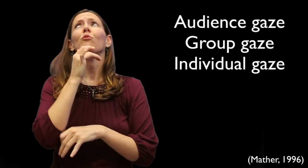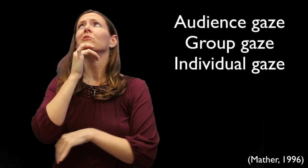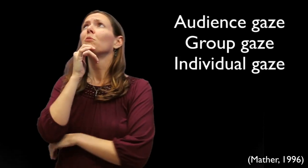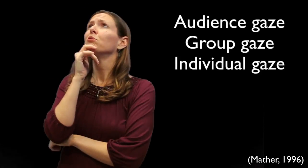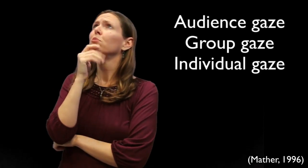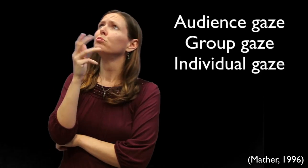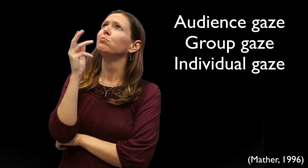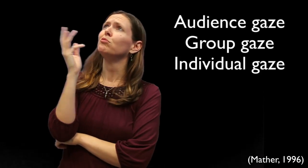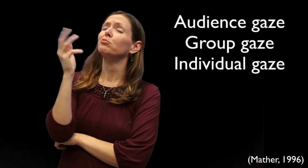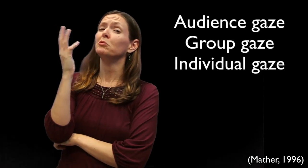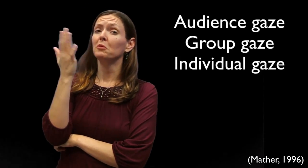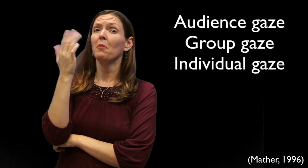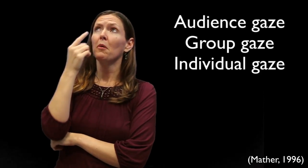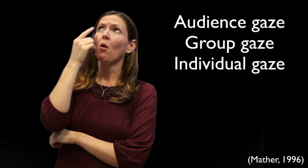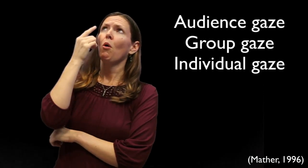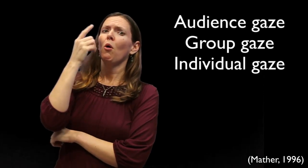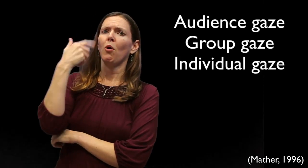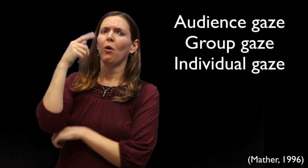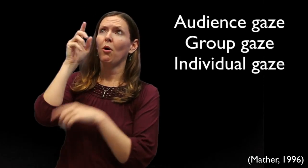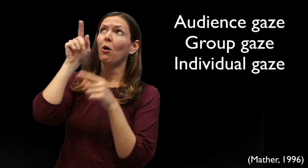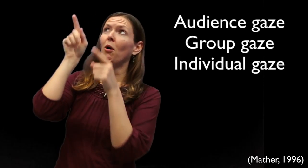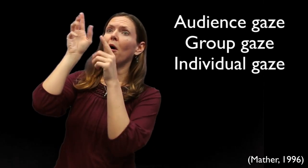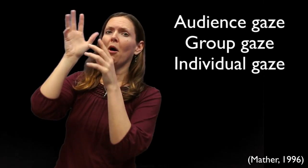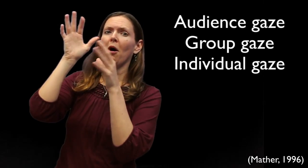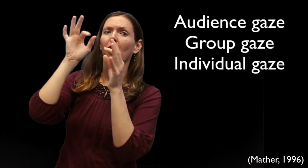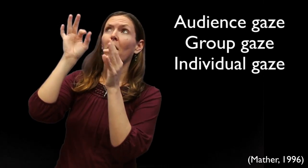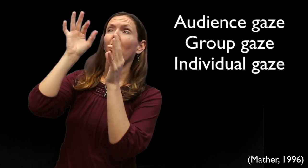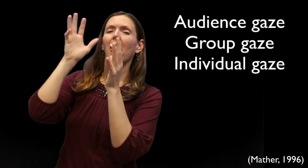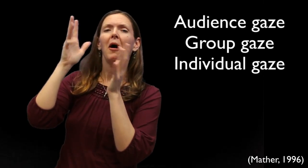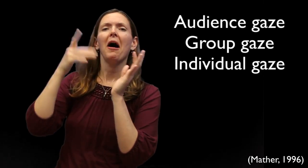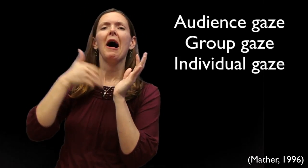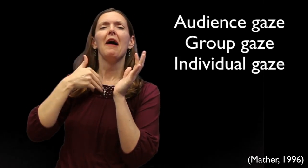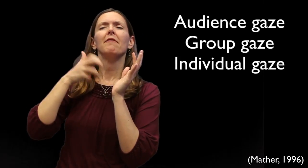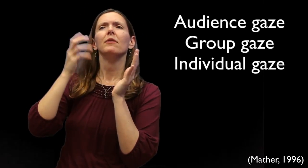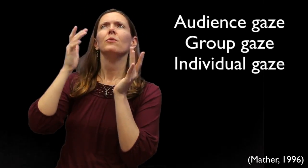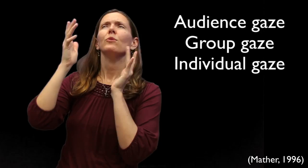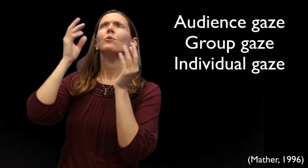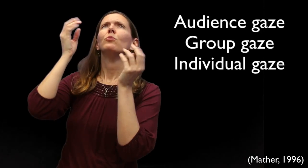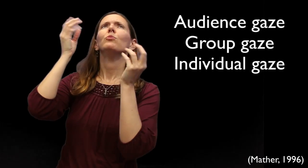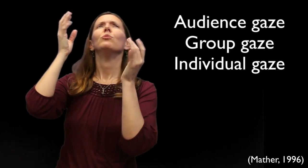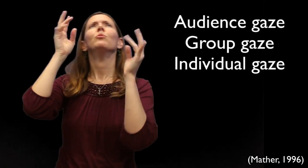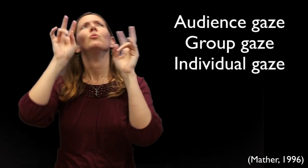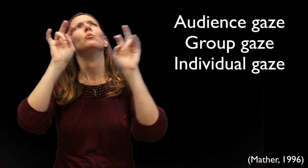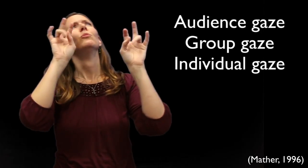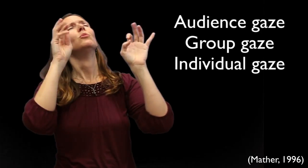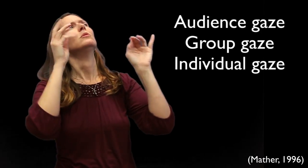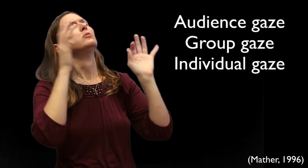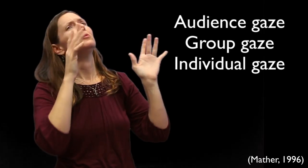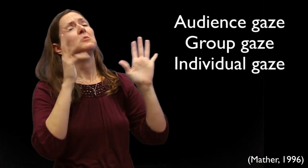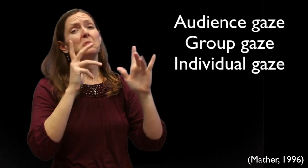discourse. Speakers of English may look up in the distance and speak as they discuss academic content.